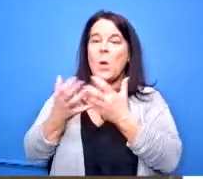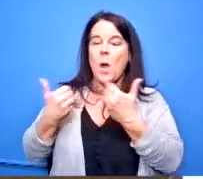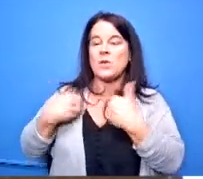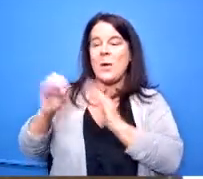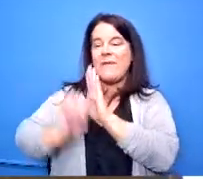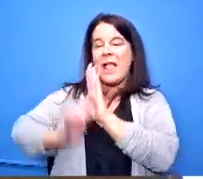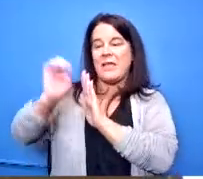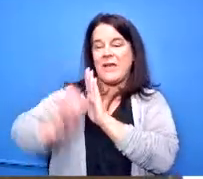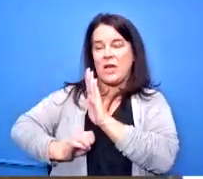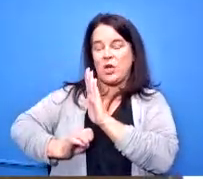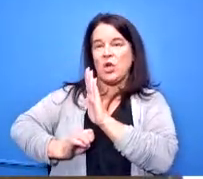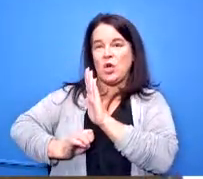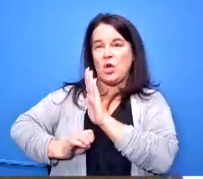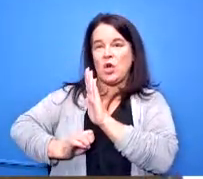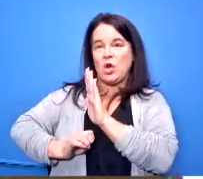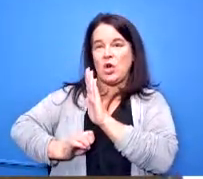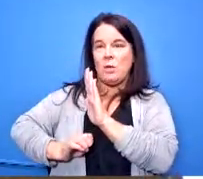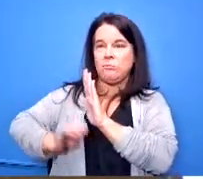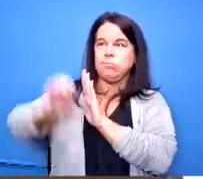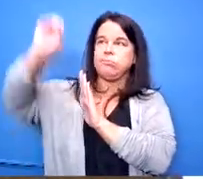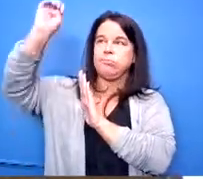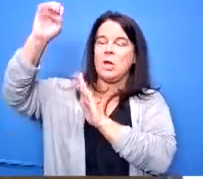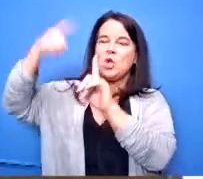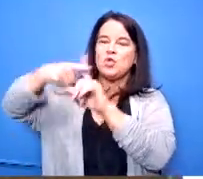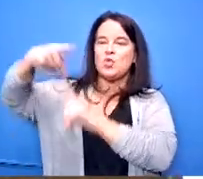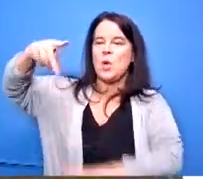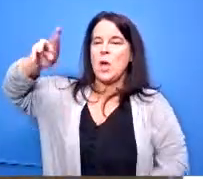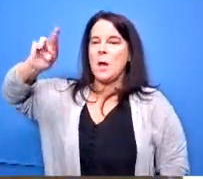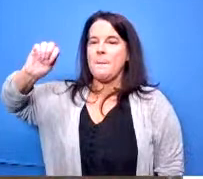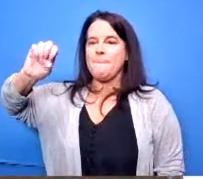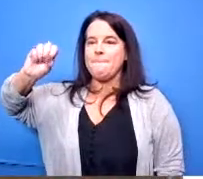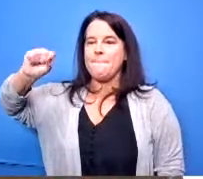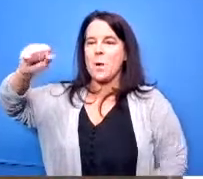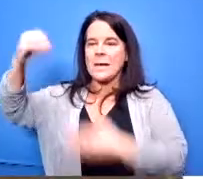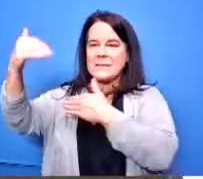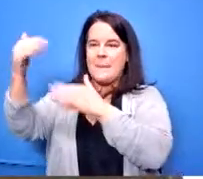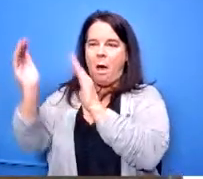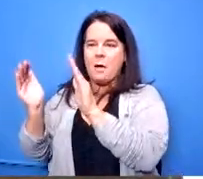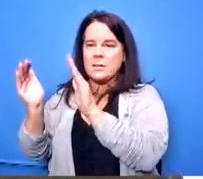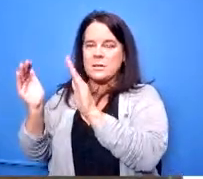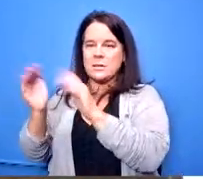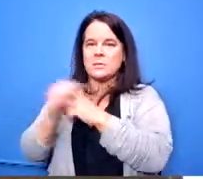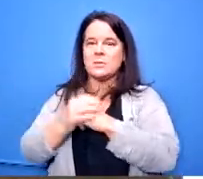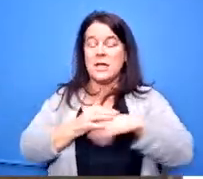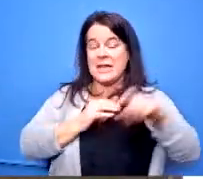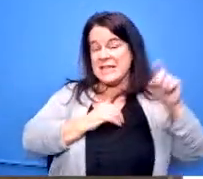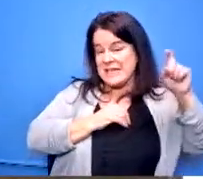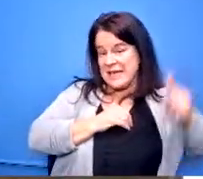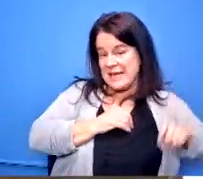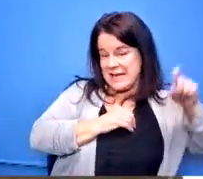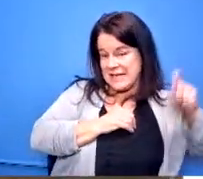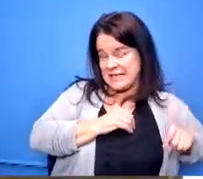that goes to the press box that's a want um but a need is that we have to we have to look at all